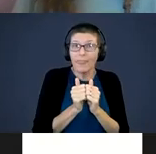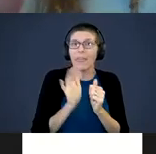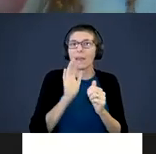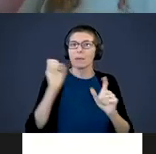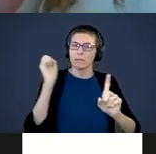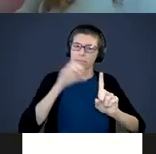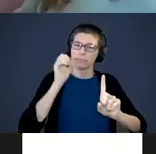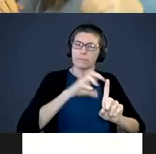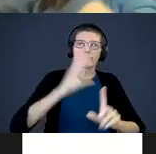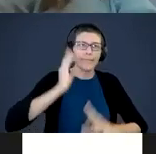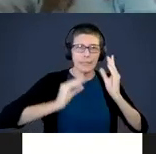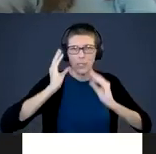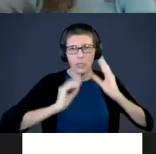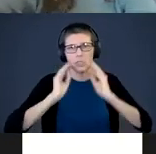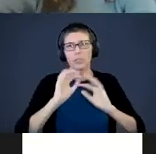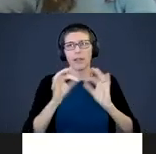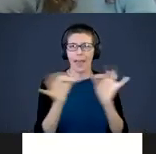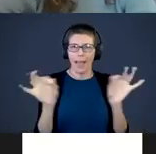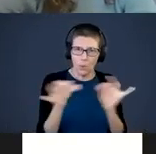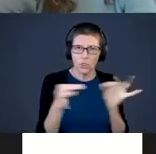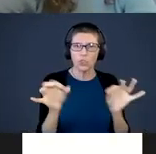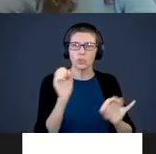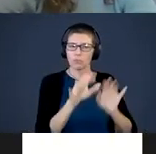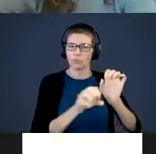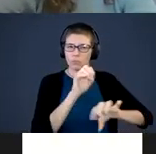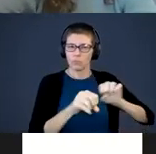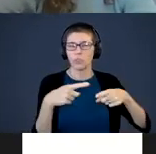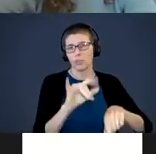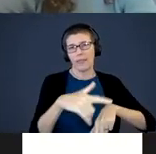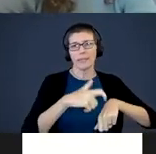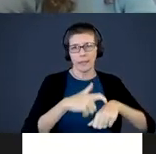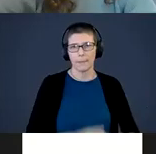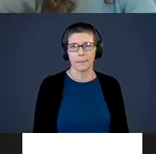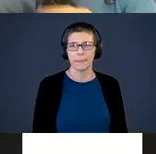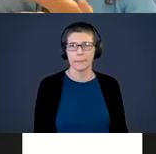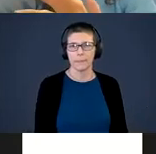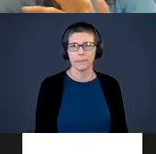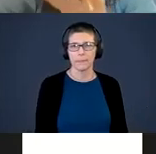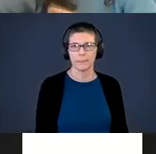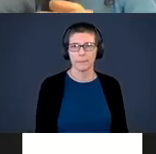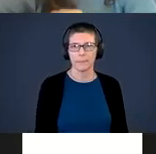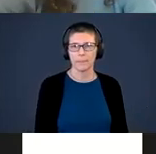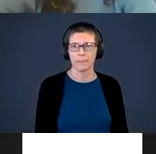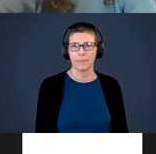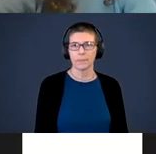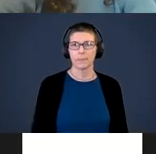and the language exposure that your kids get during that time. Those experiences are essential.